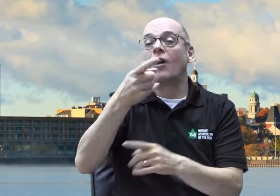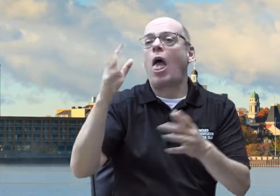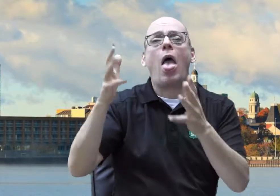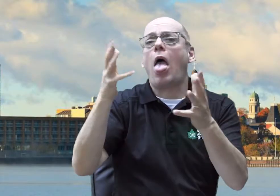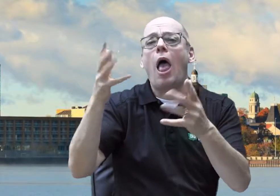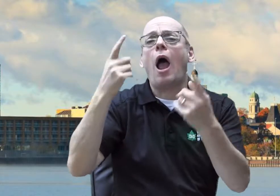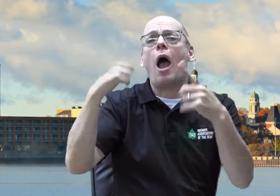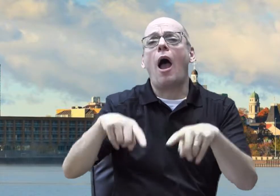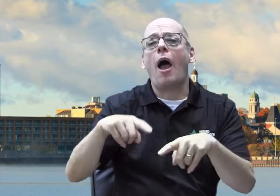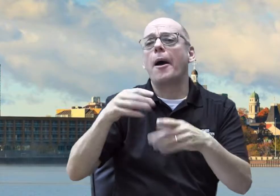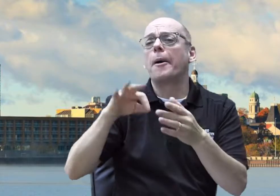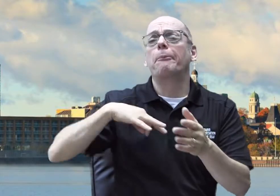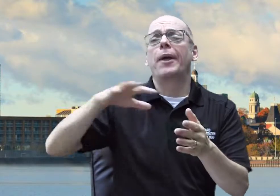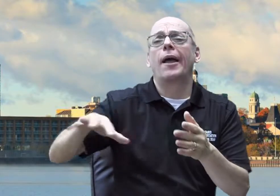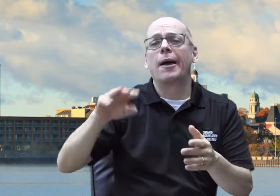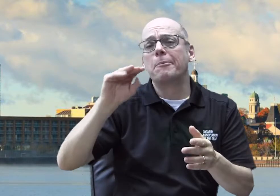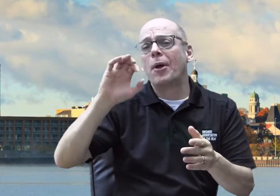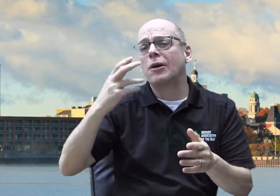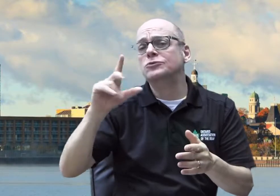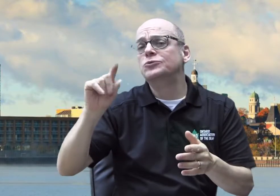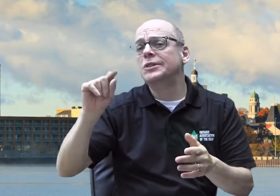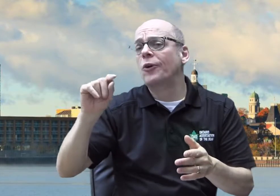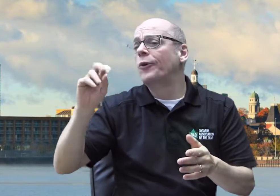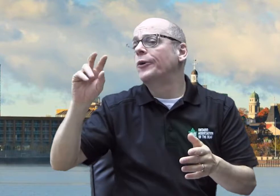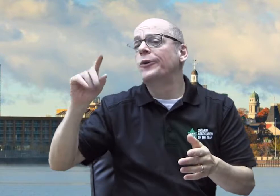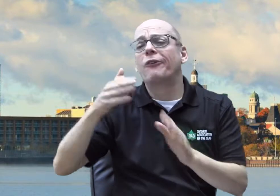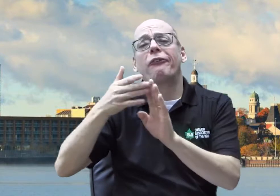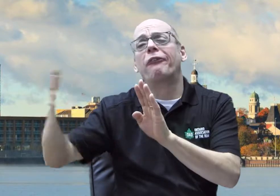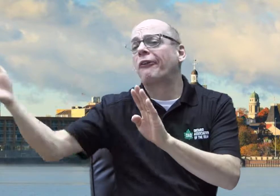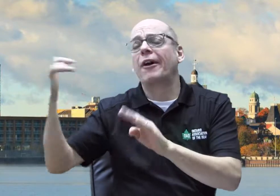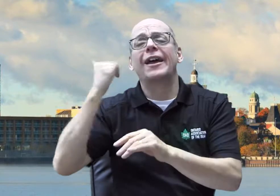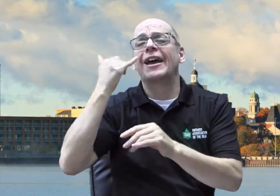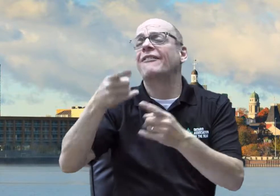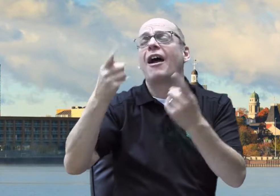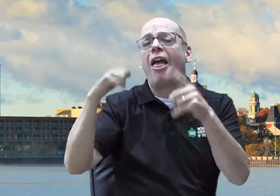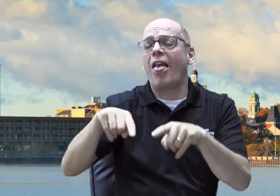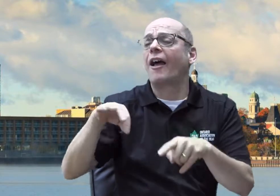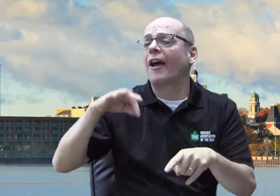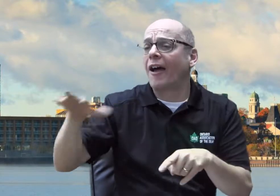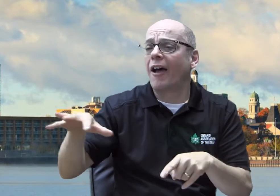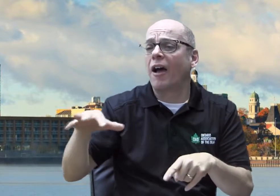If you end up not be able to purchase a membership before the deadline,